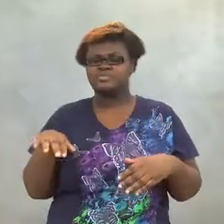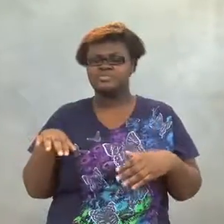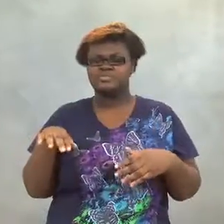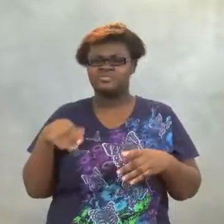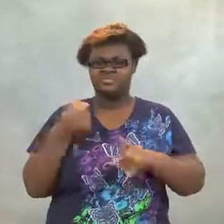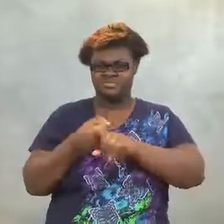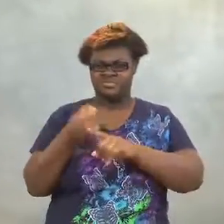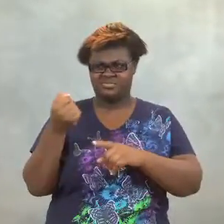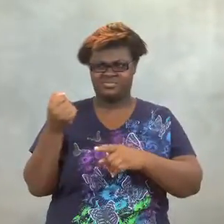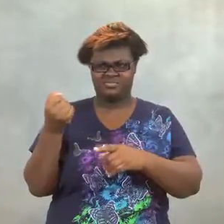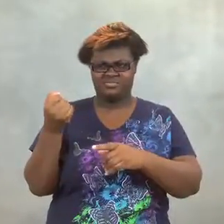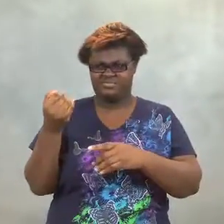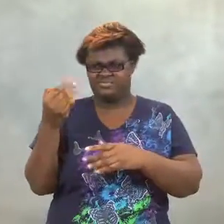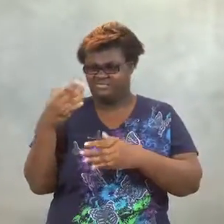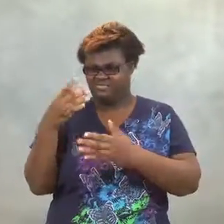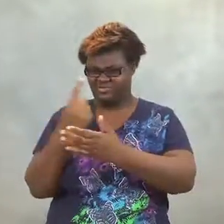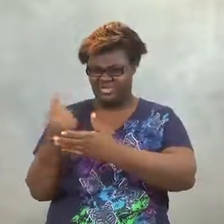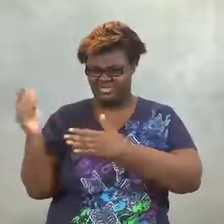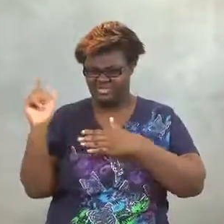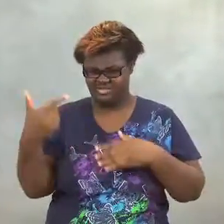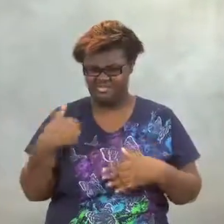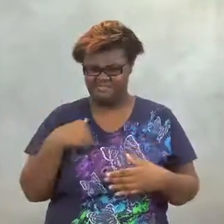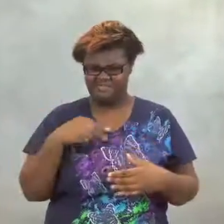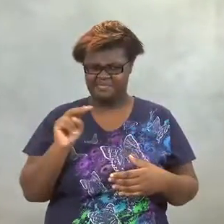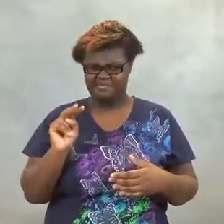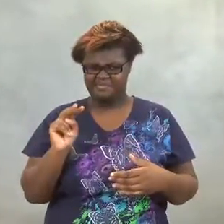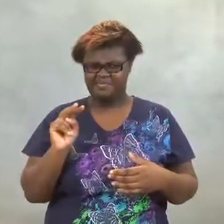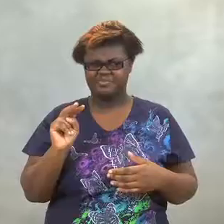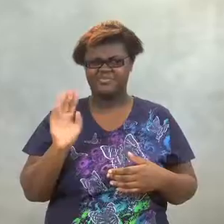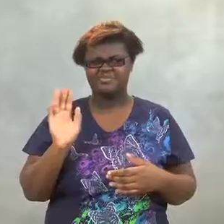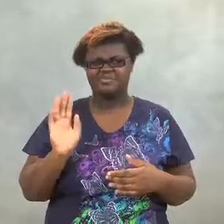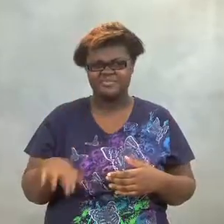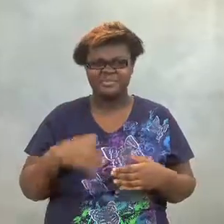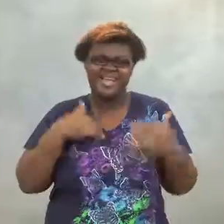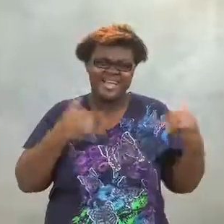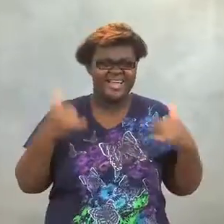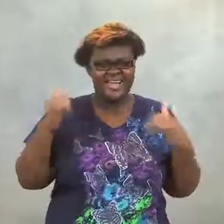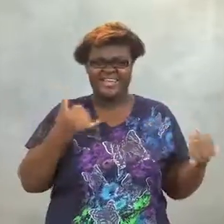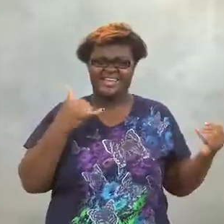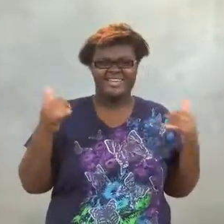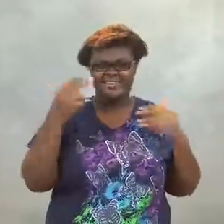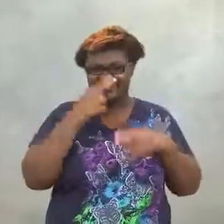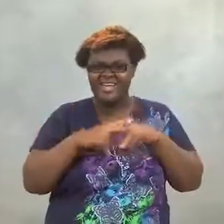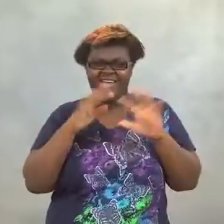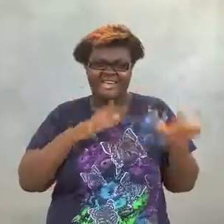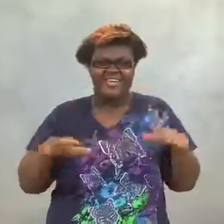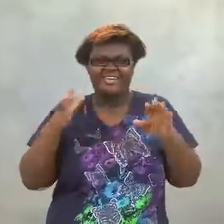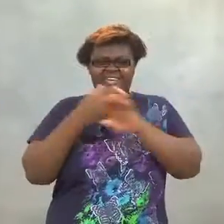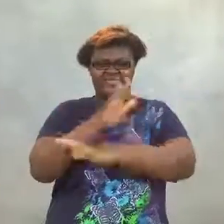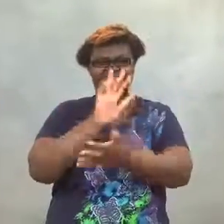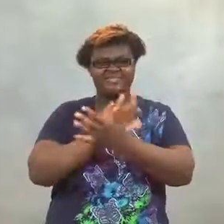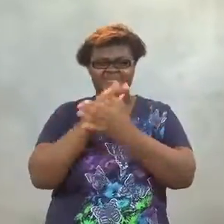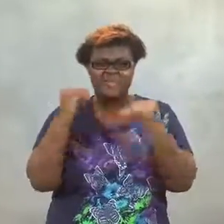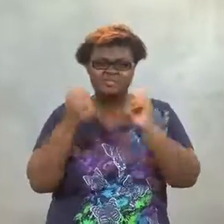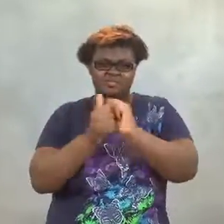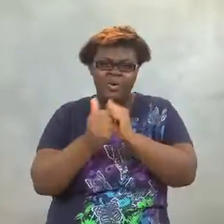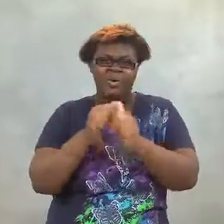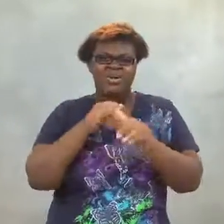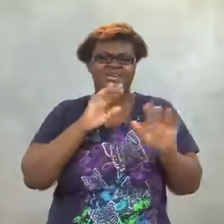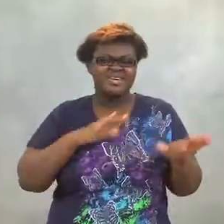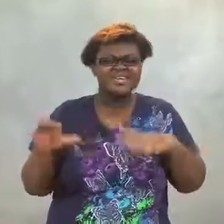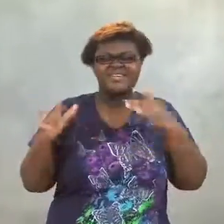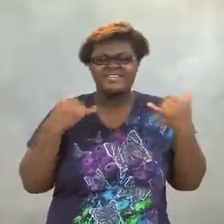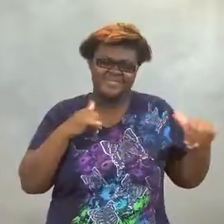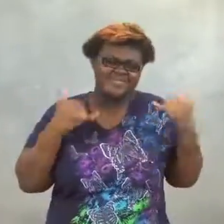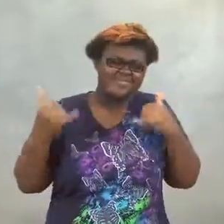A week later, I was playing and having fun, didn't think of it.